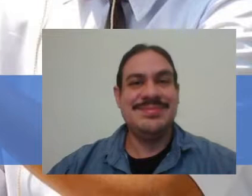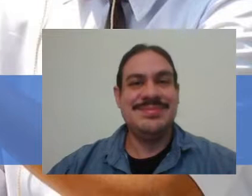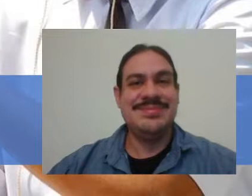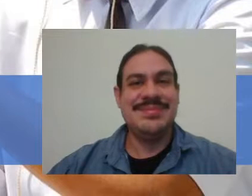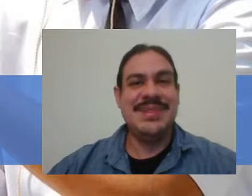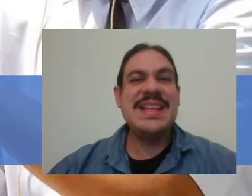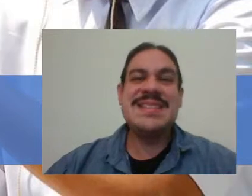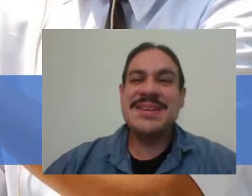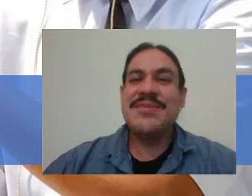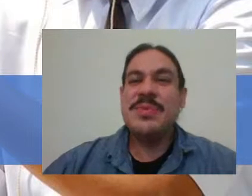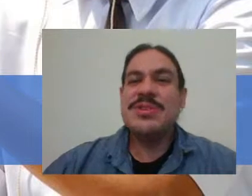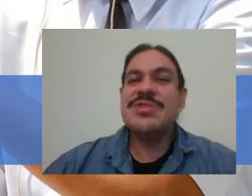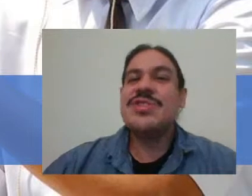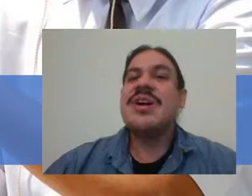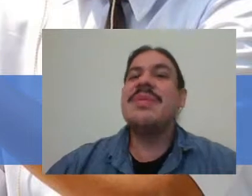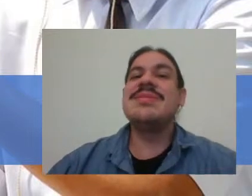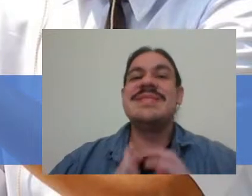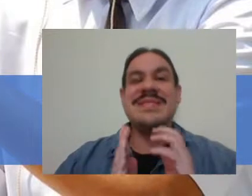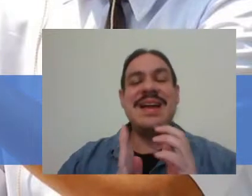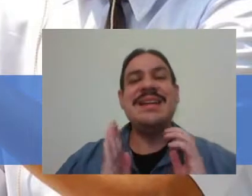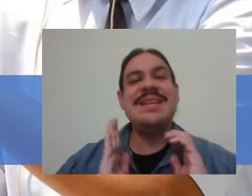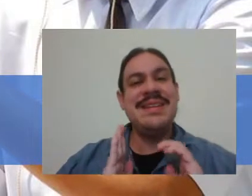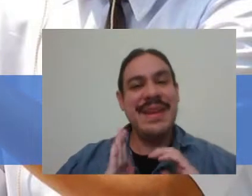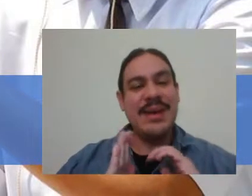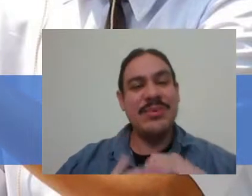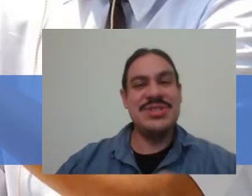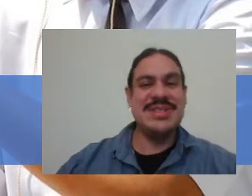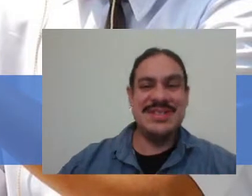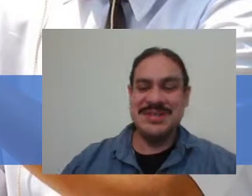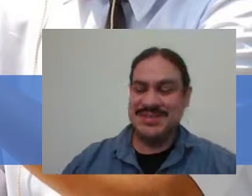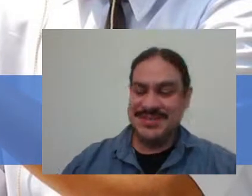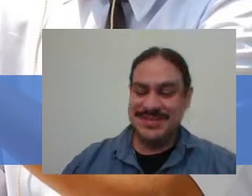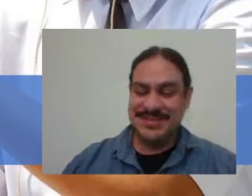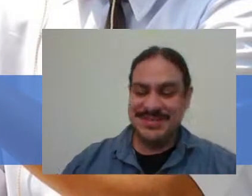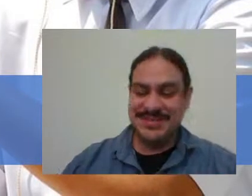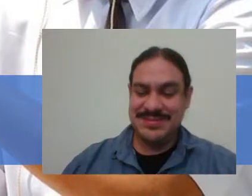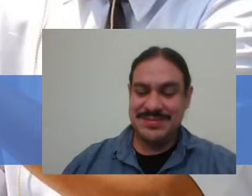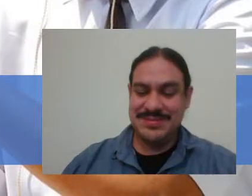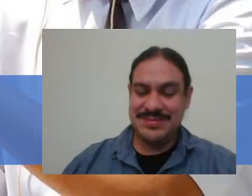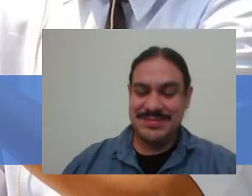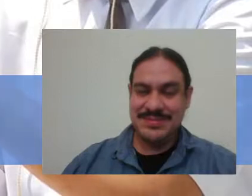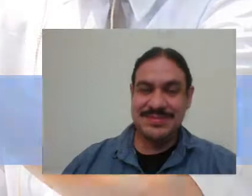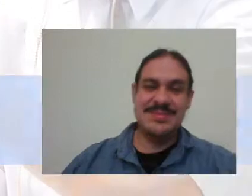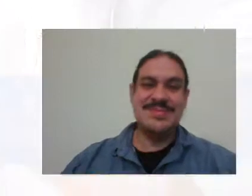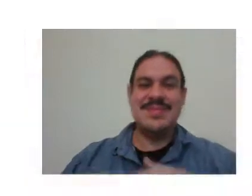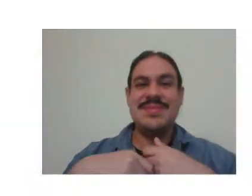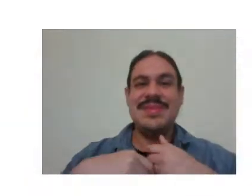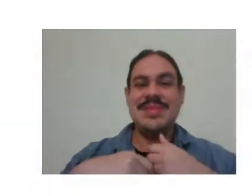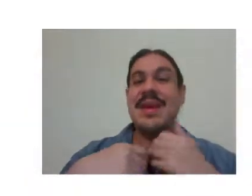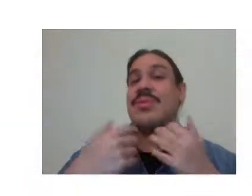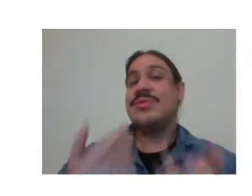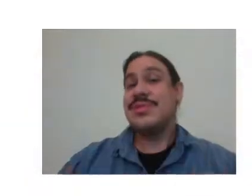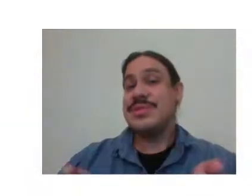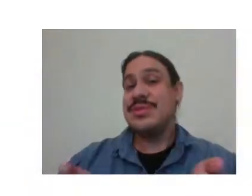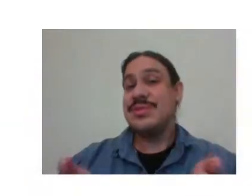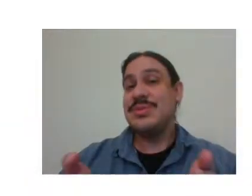Let's take a few minutes to talk about sign languages. I want to transmit to you